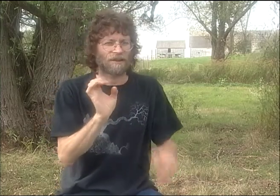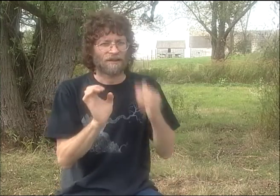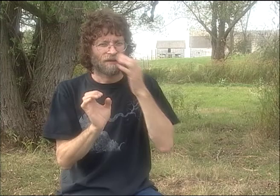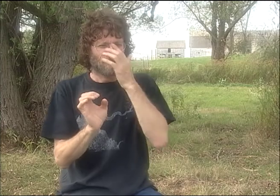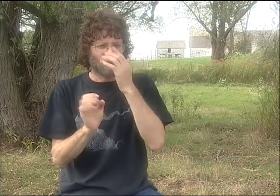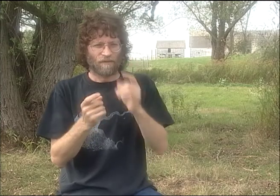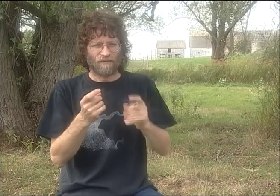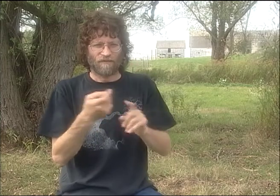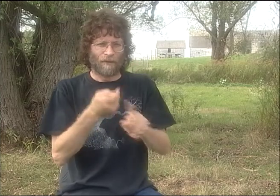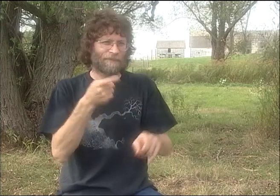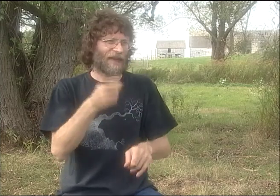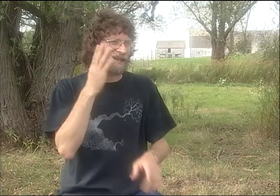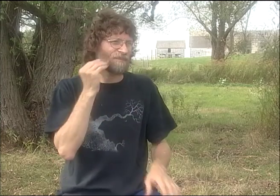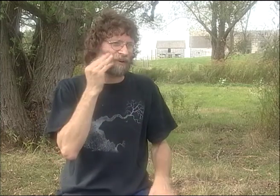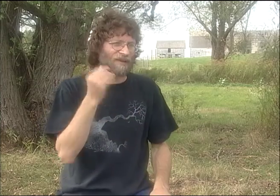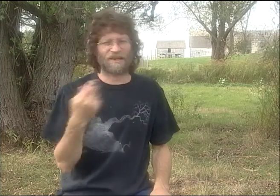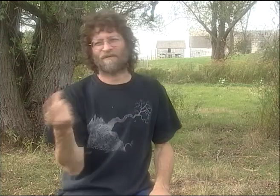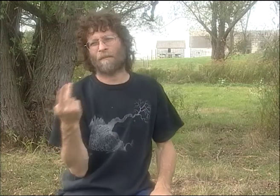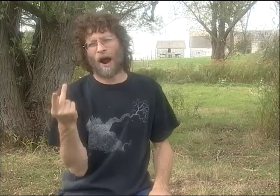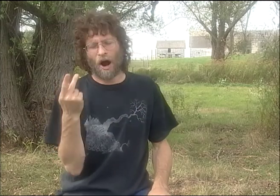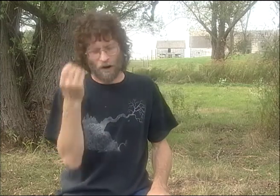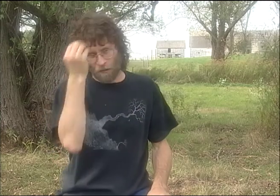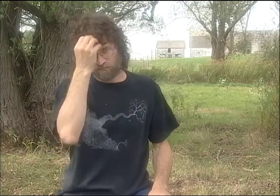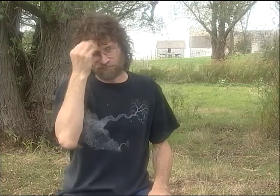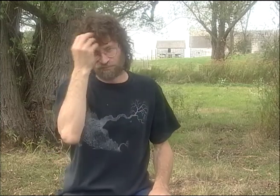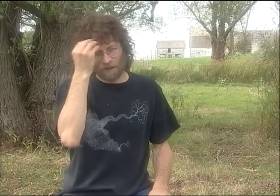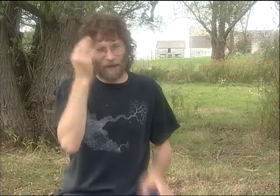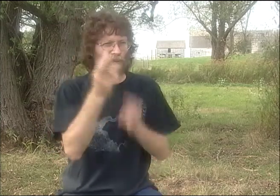AND THE TWO OF US CREATED THIS POEM THAT WE CALLED "WILLIE."